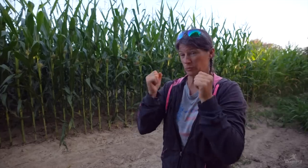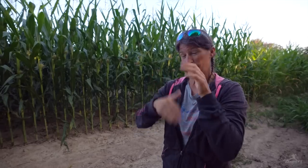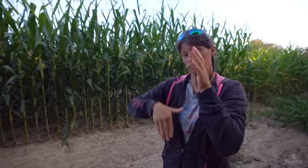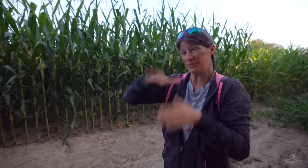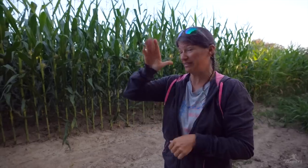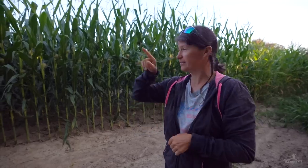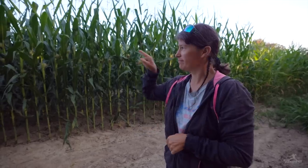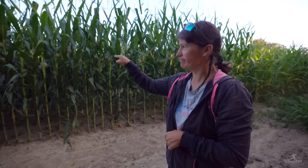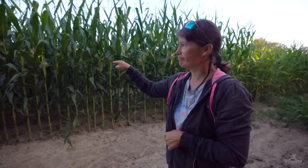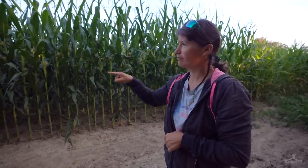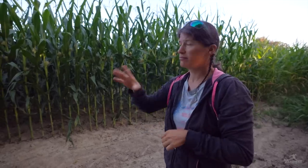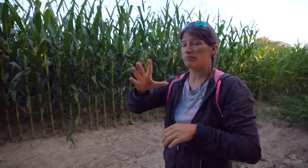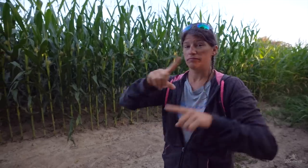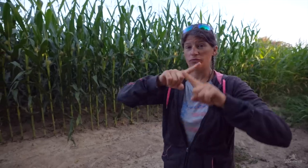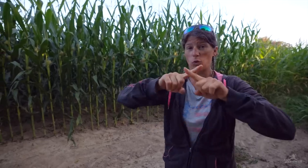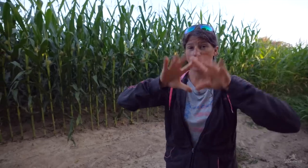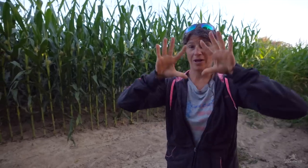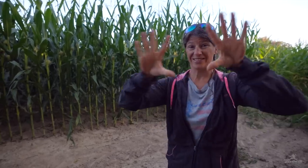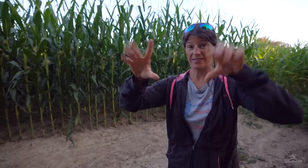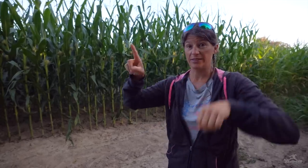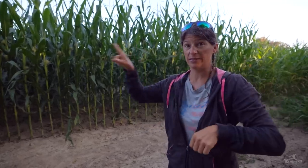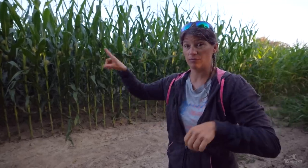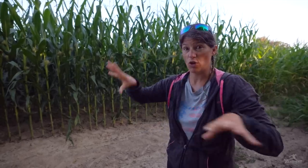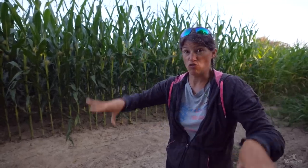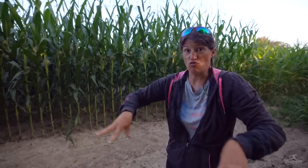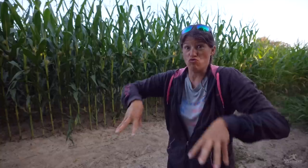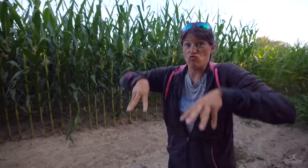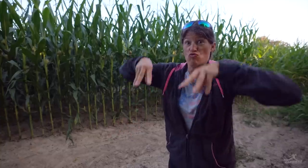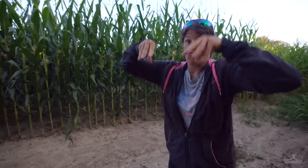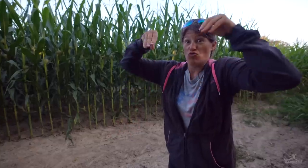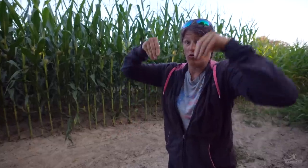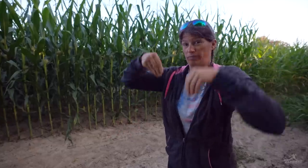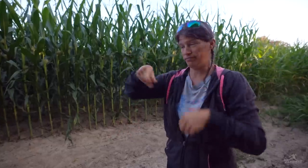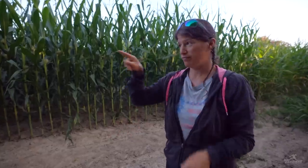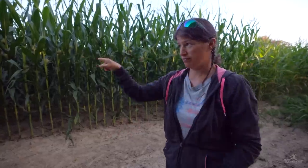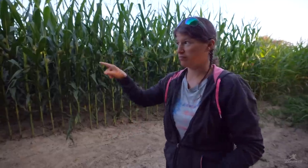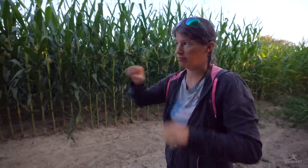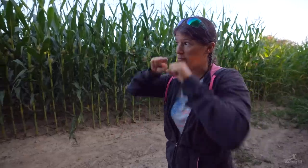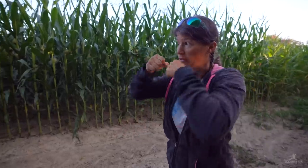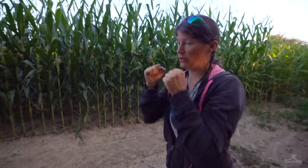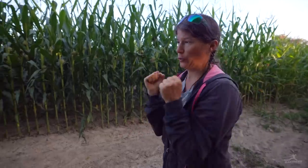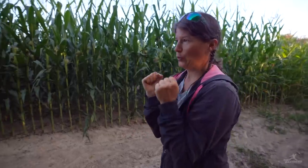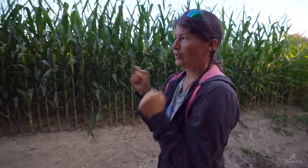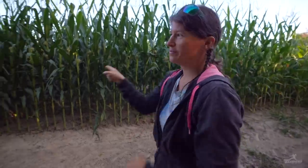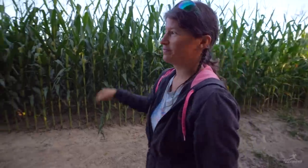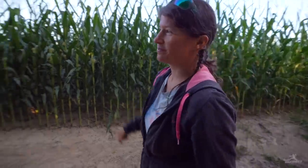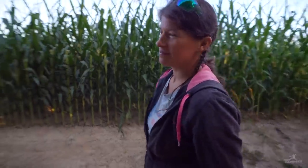They will be absorbing ten times more water than trees! They like it cold.